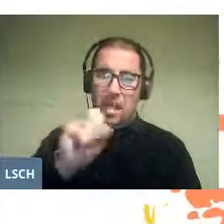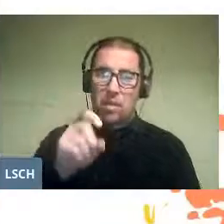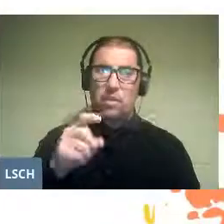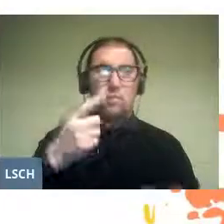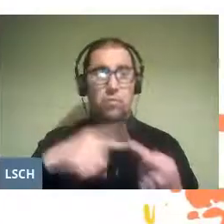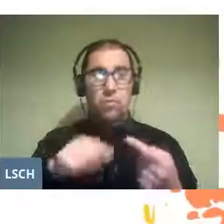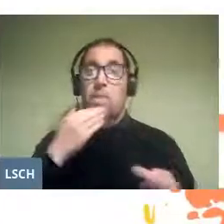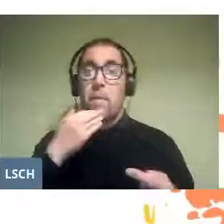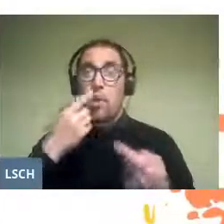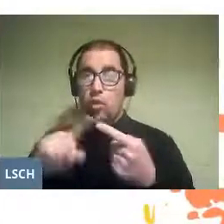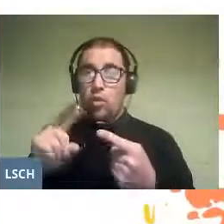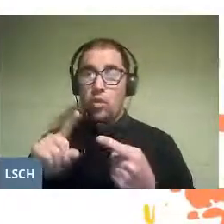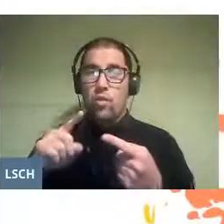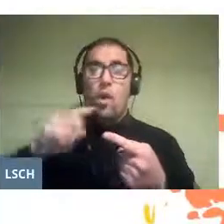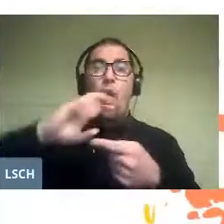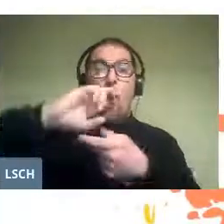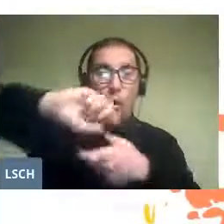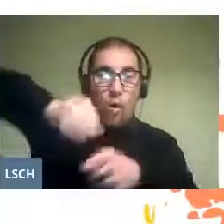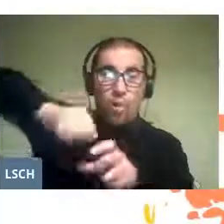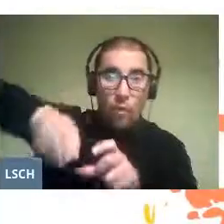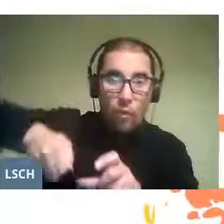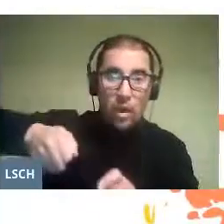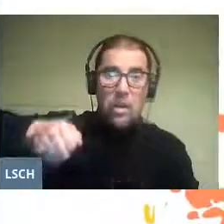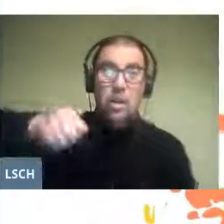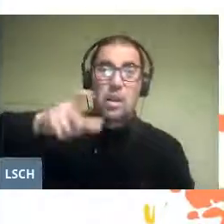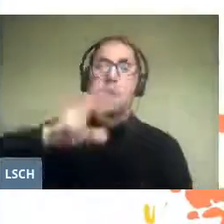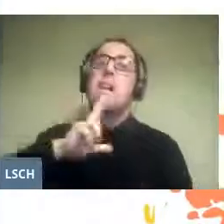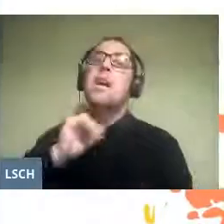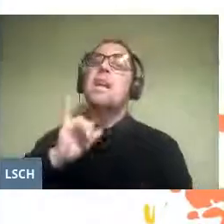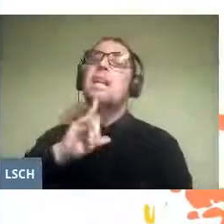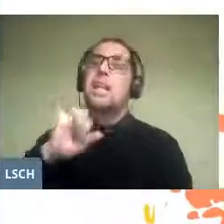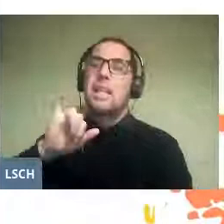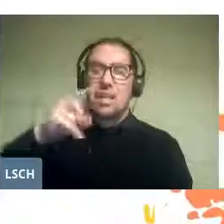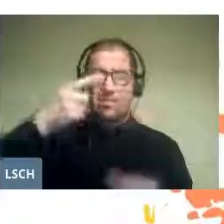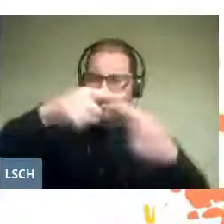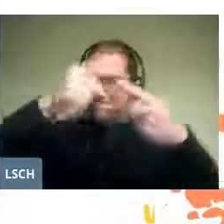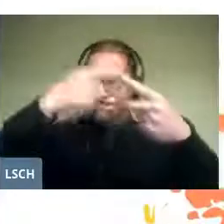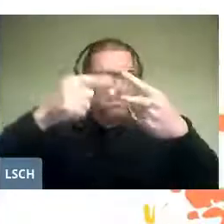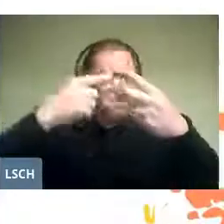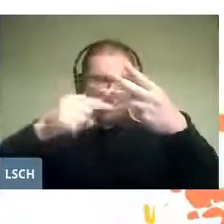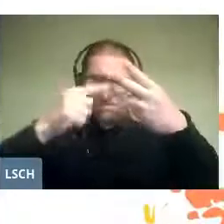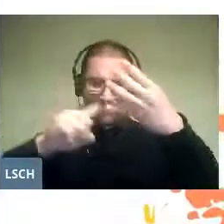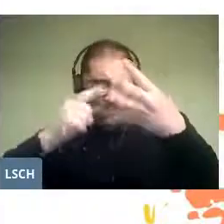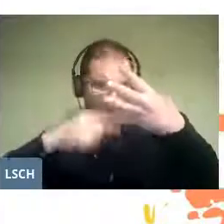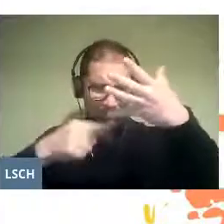Another twist, by Benjamin Britten, to mention only some of the operas